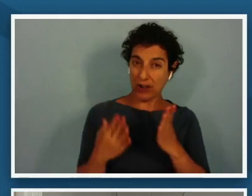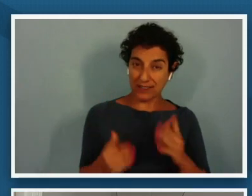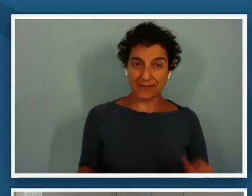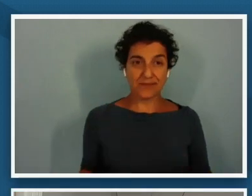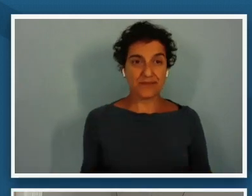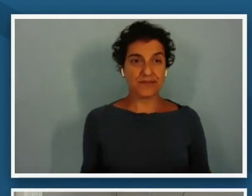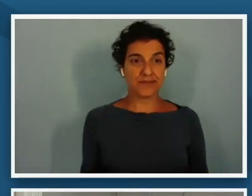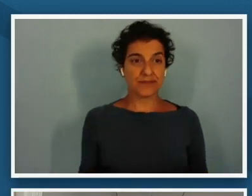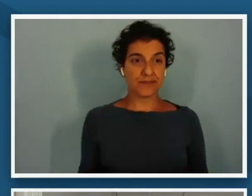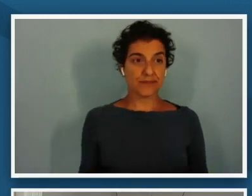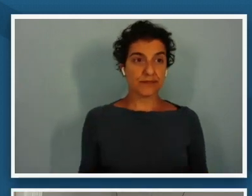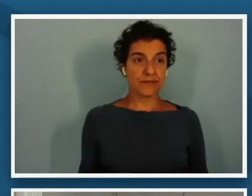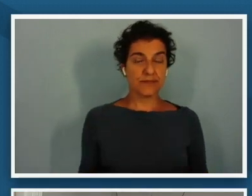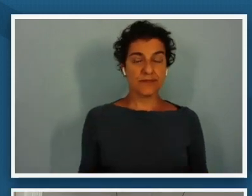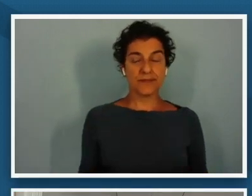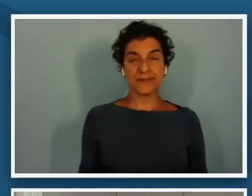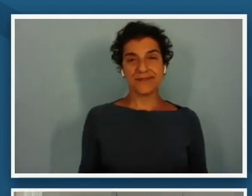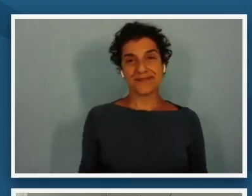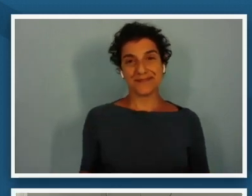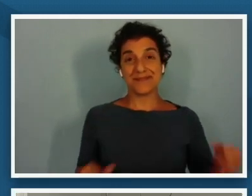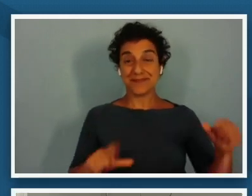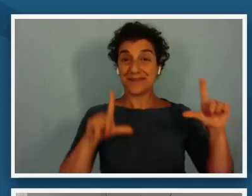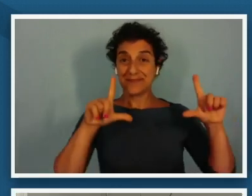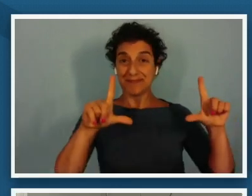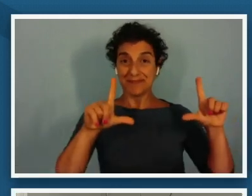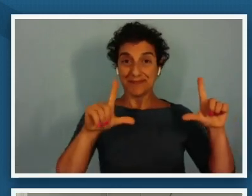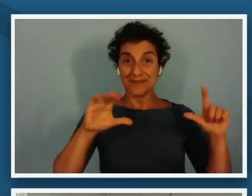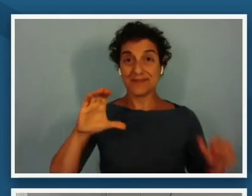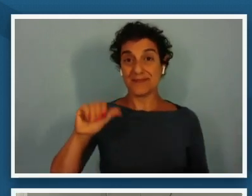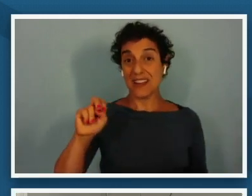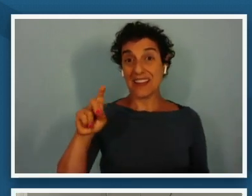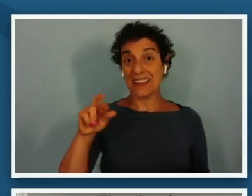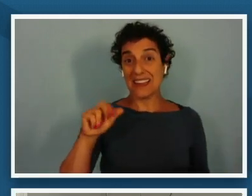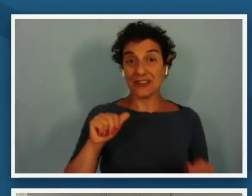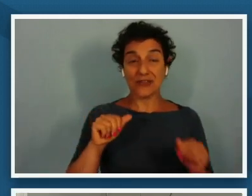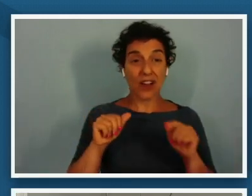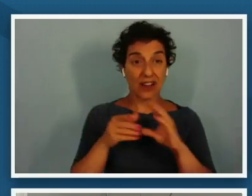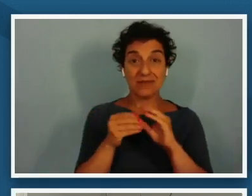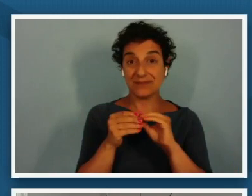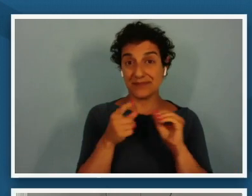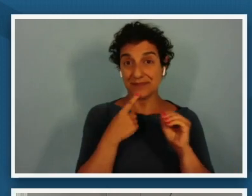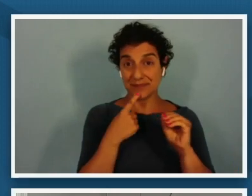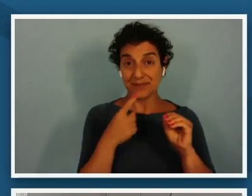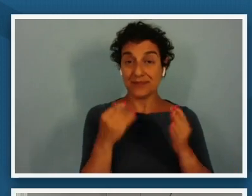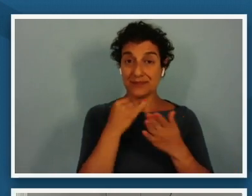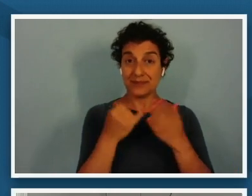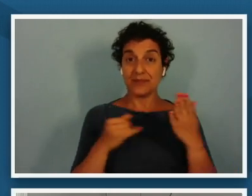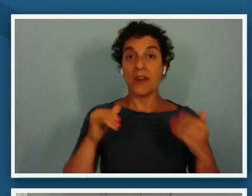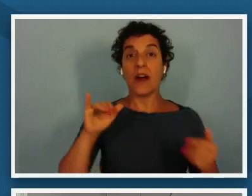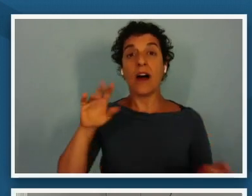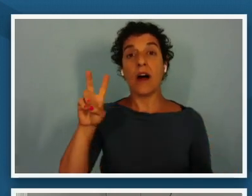so this is an image of kendra said